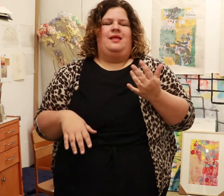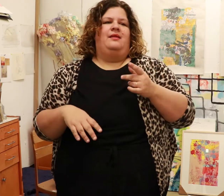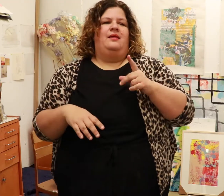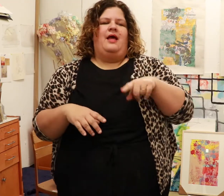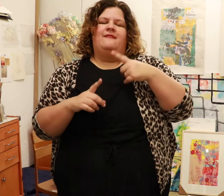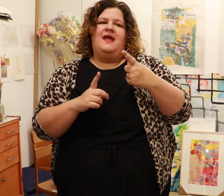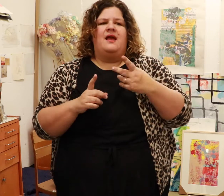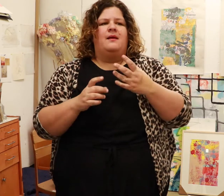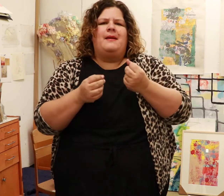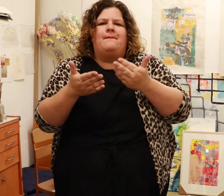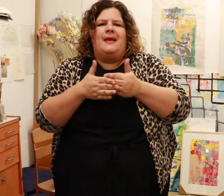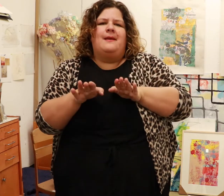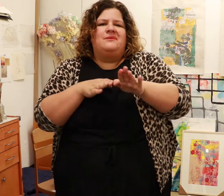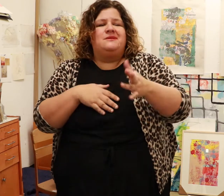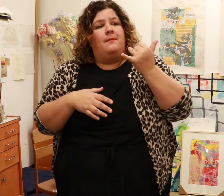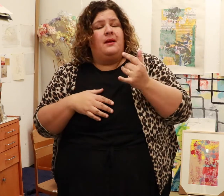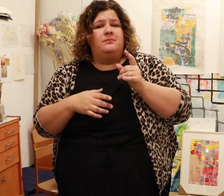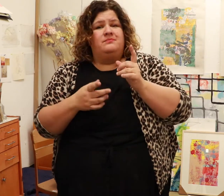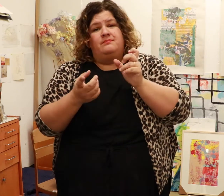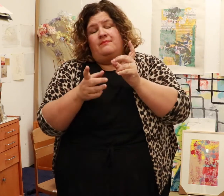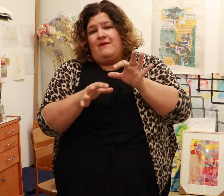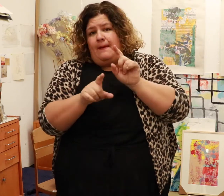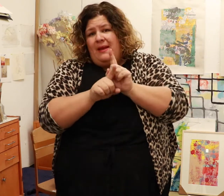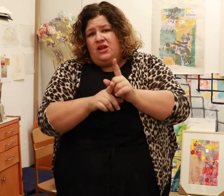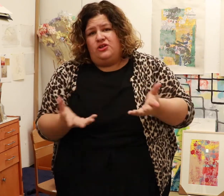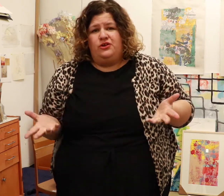Then make baby steps, find a mentor --